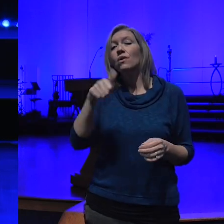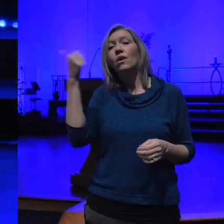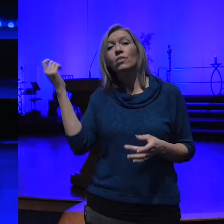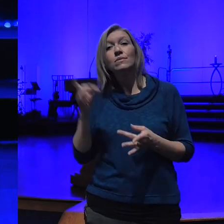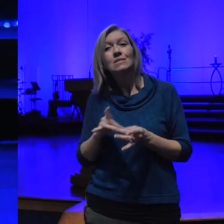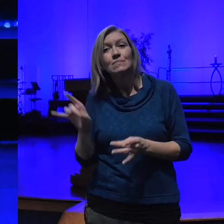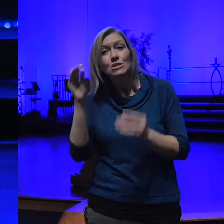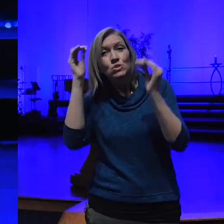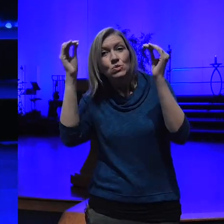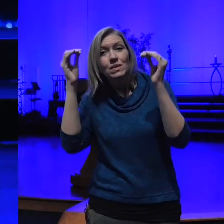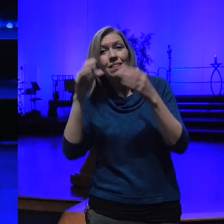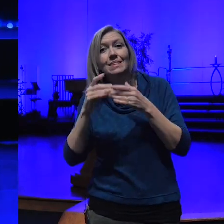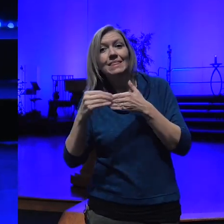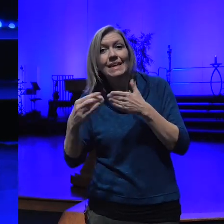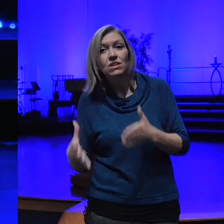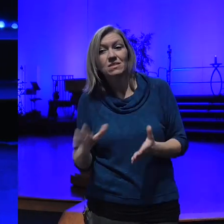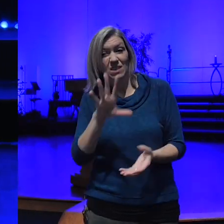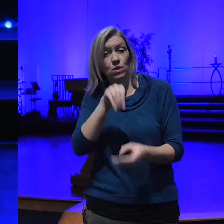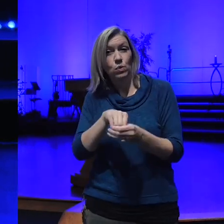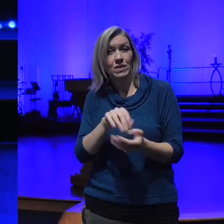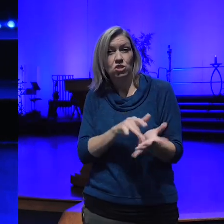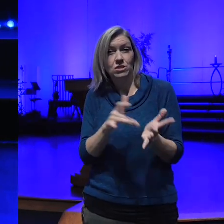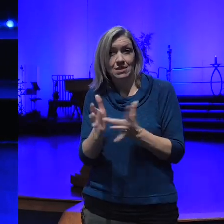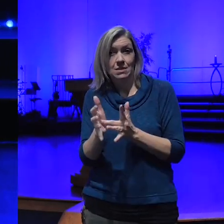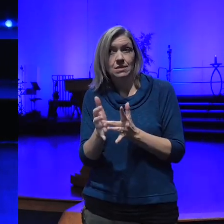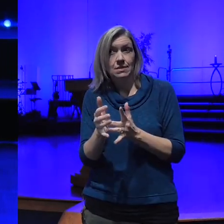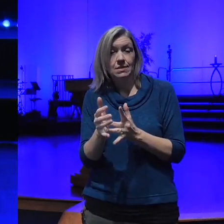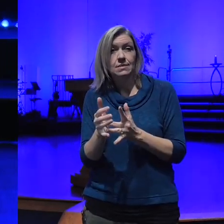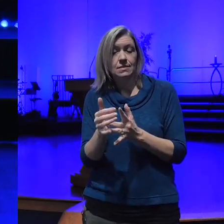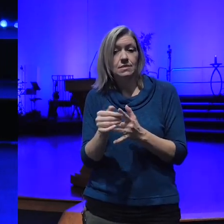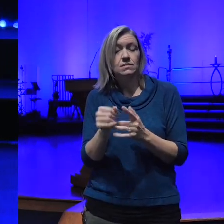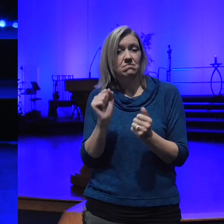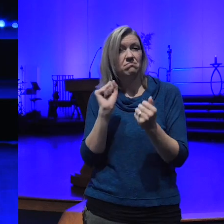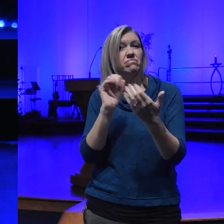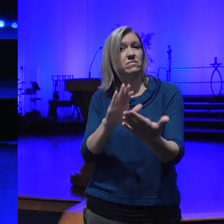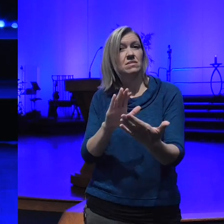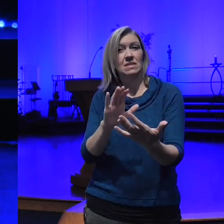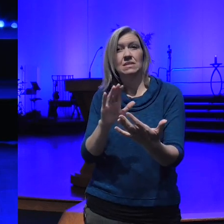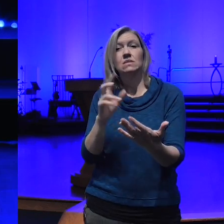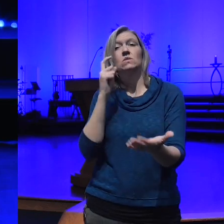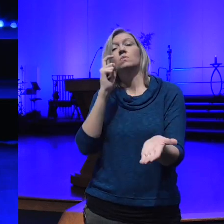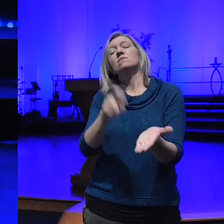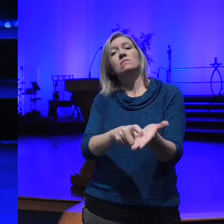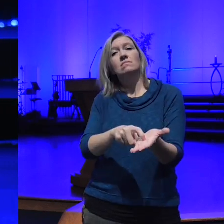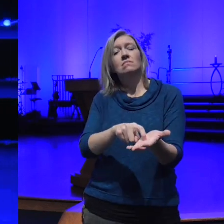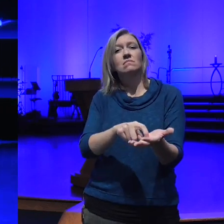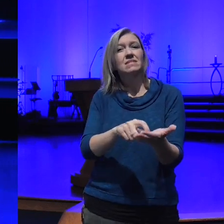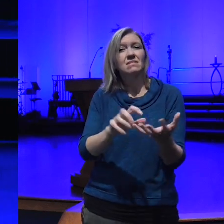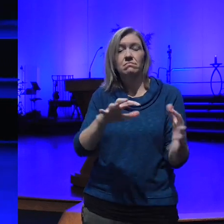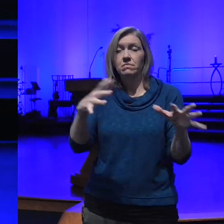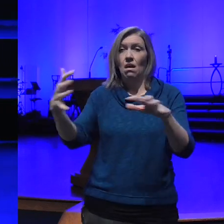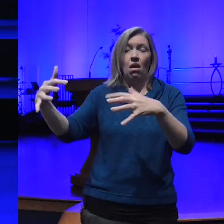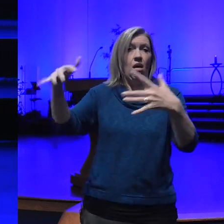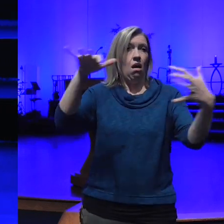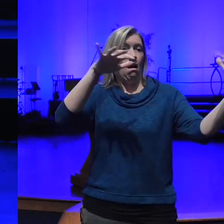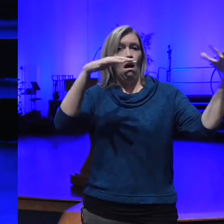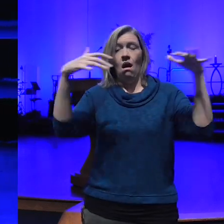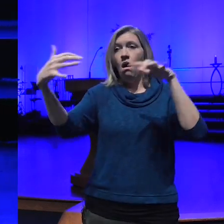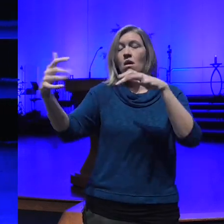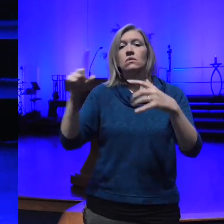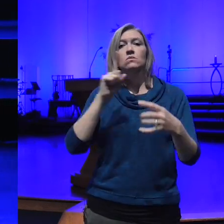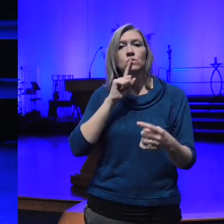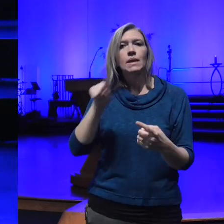he was facing the the the civil unrest he was in it was all about being for something and against